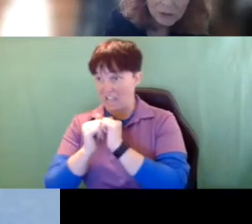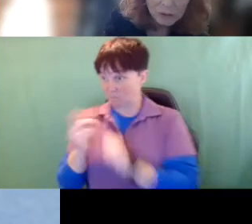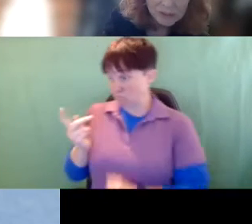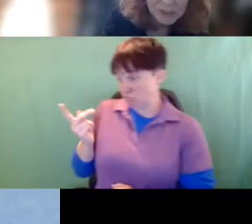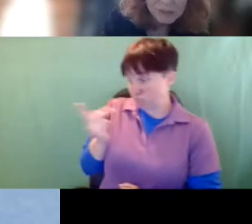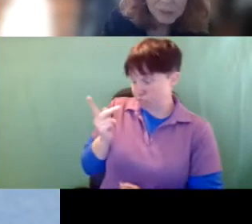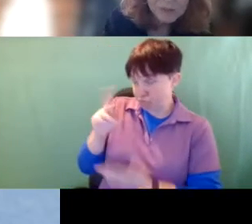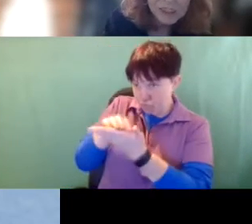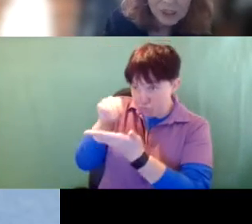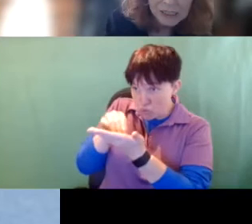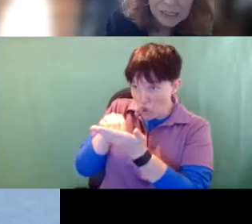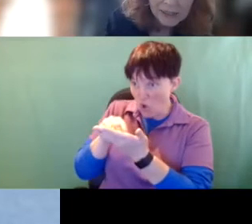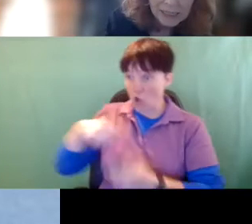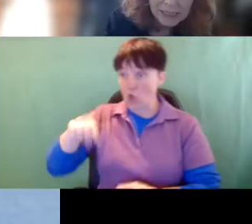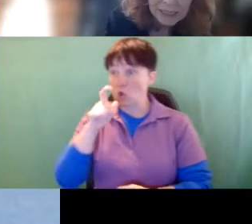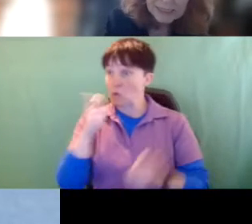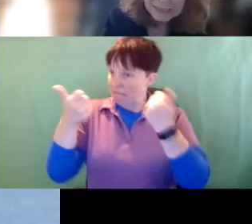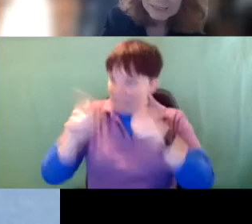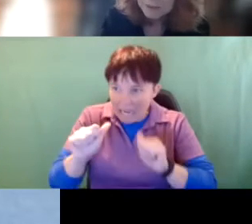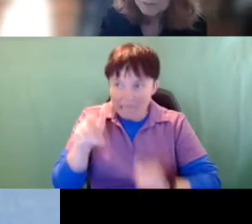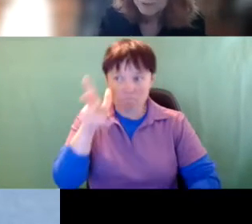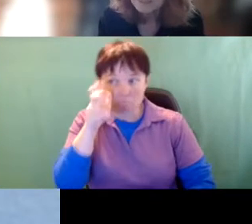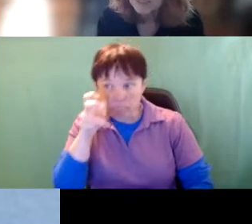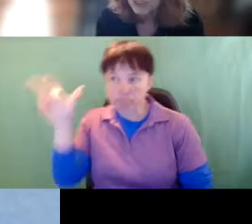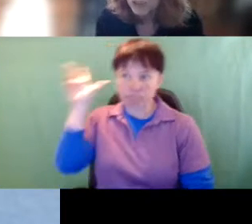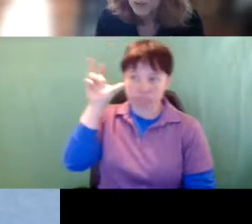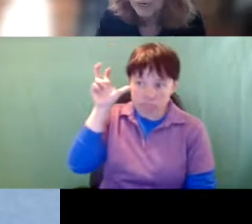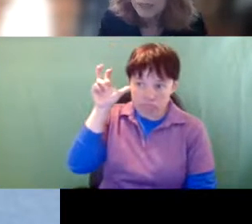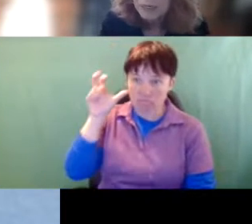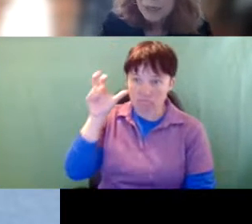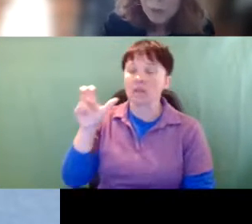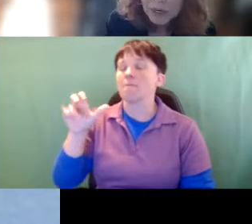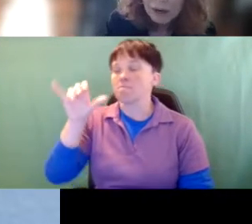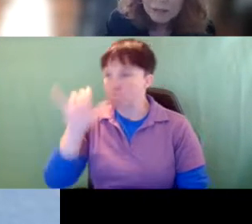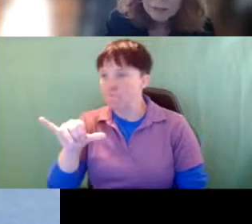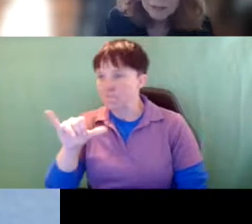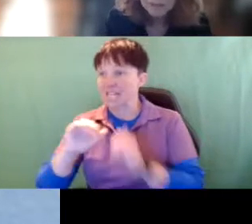of us with vision and hearing, this is pretty much the way we all learn.